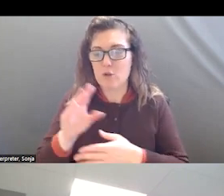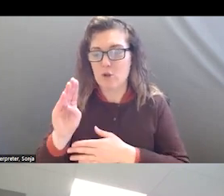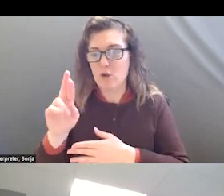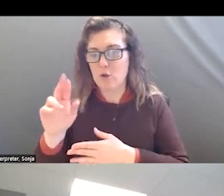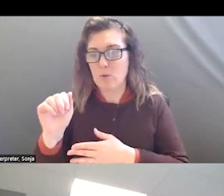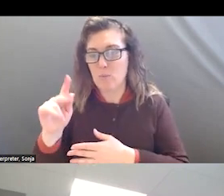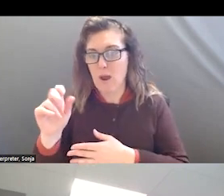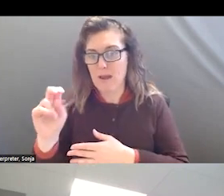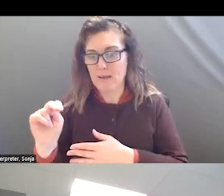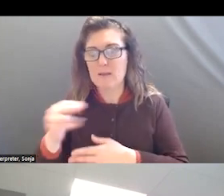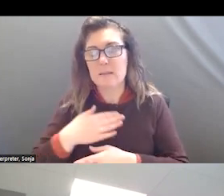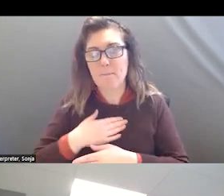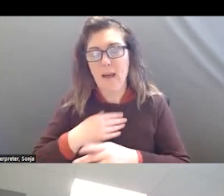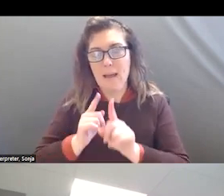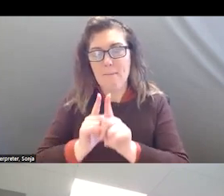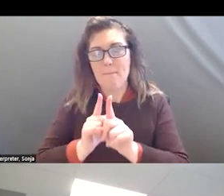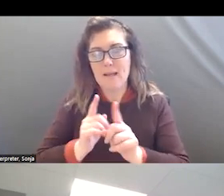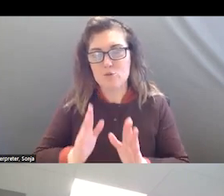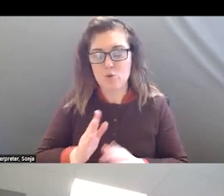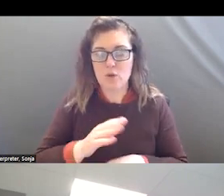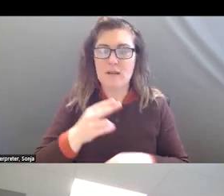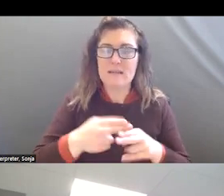WHO IS RON, WHO IS STILL ALIVE AND KICKING.